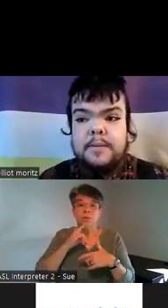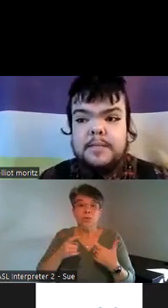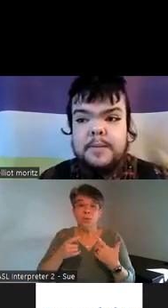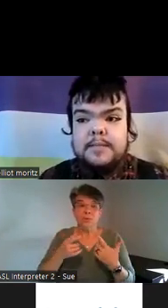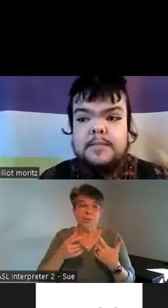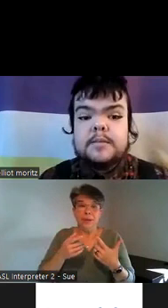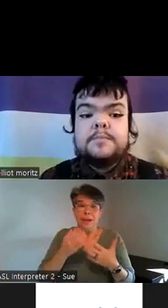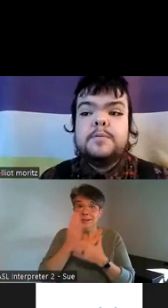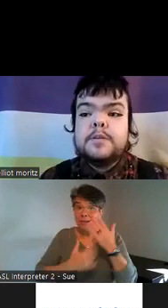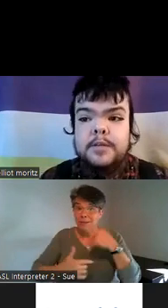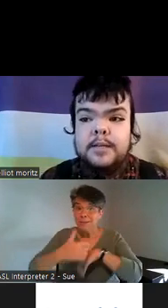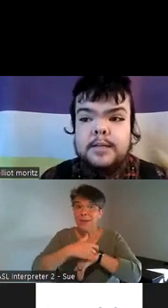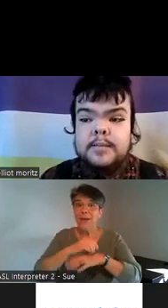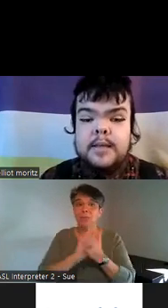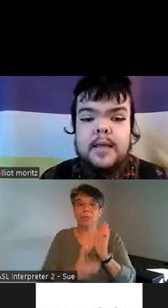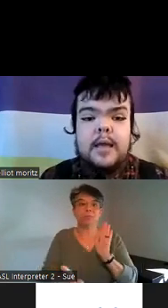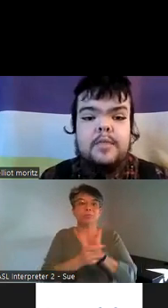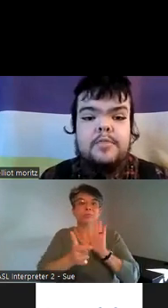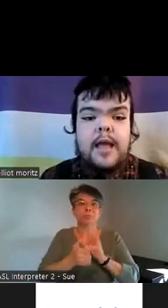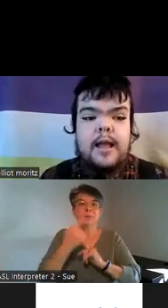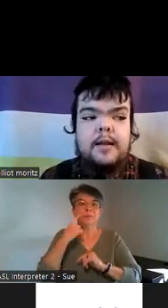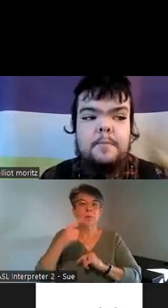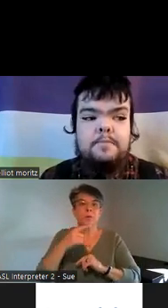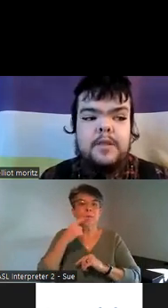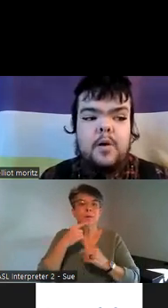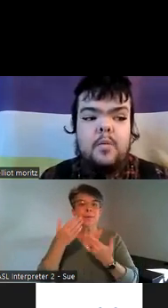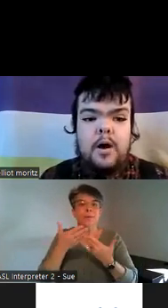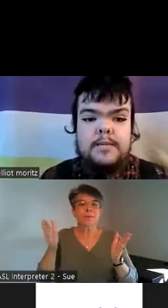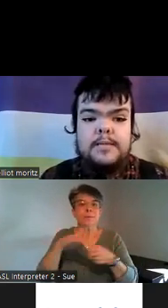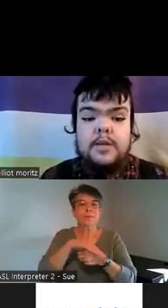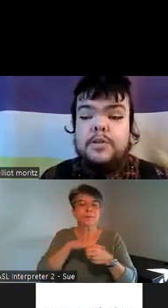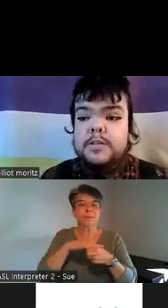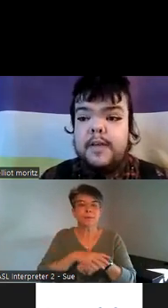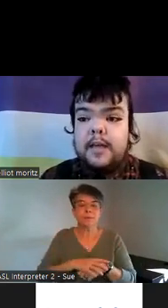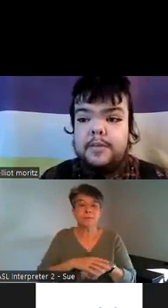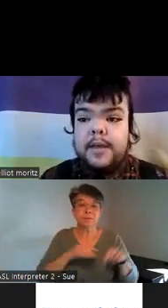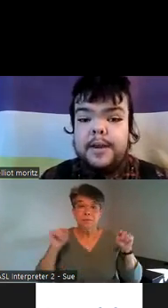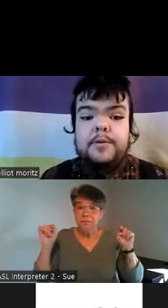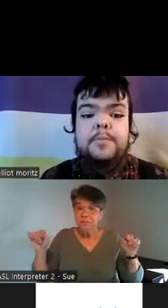public spaces they're both communities that want inclusive health care they're